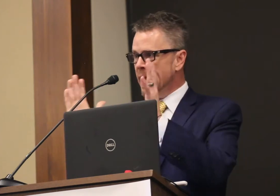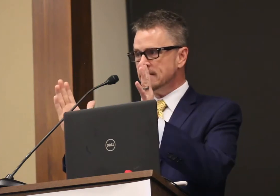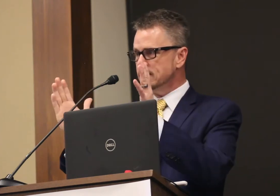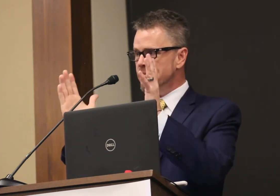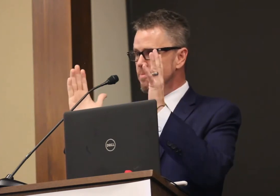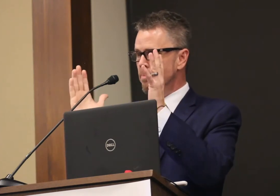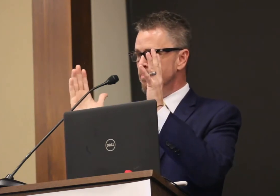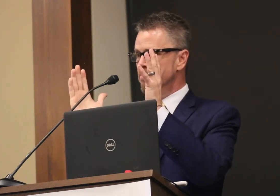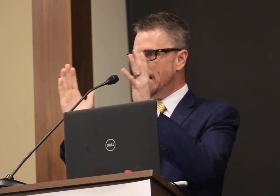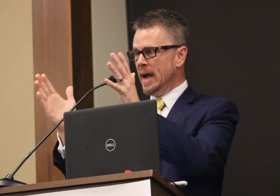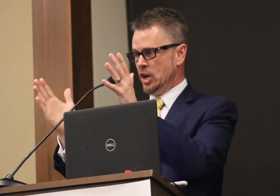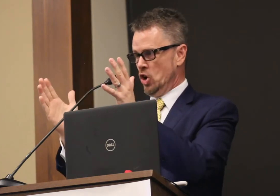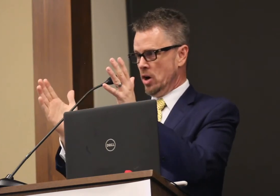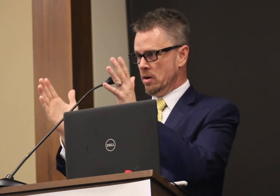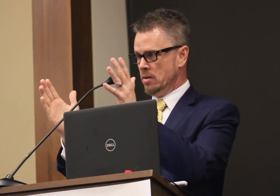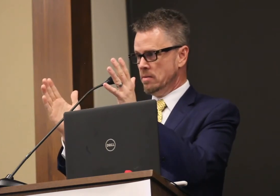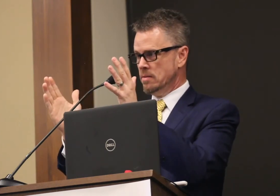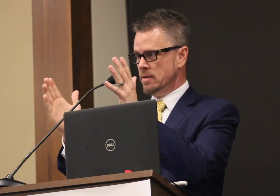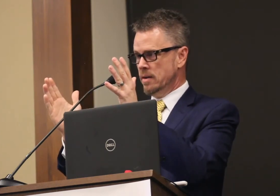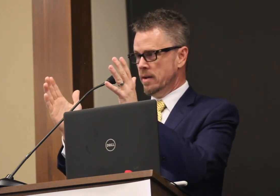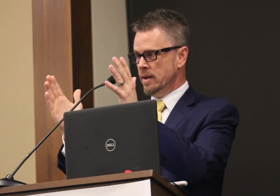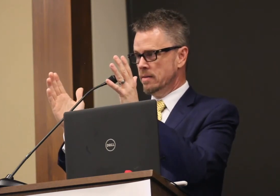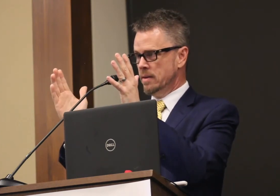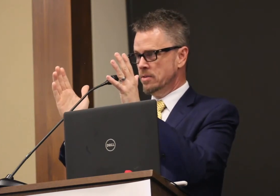massive binder.